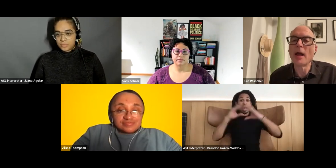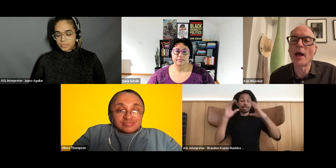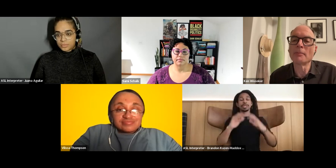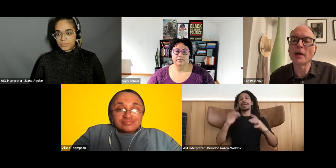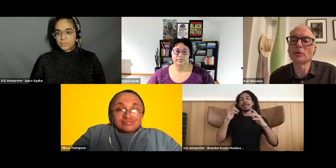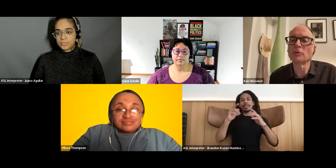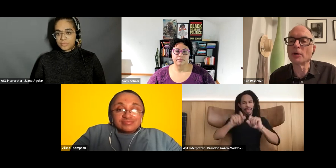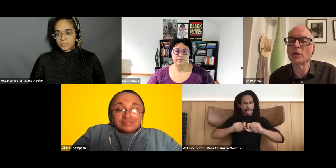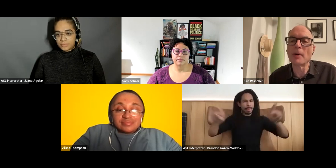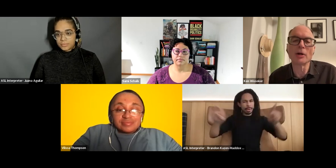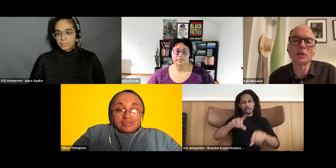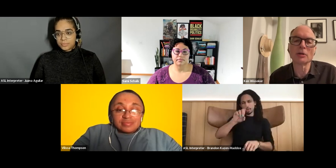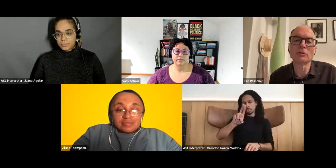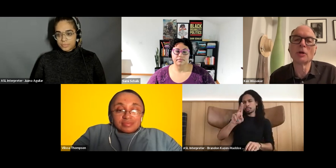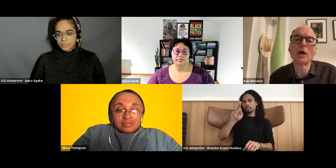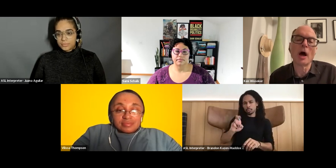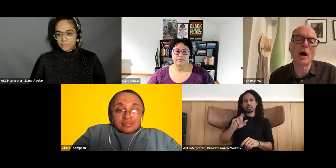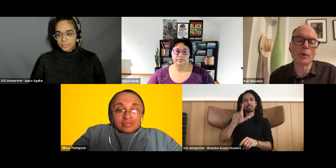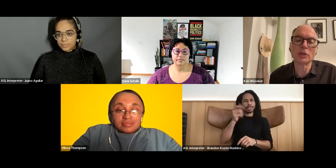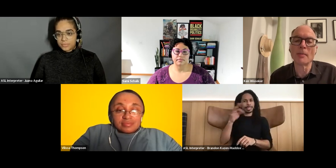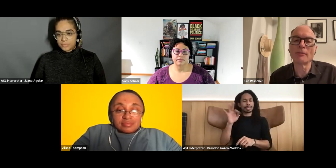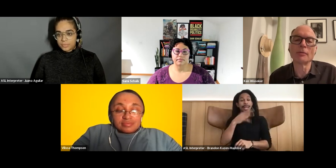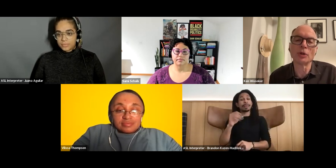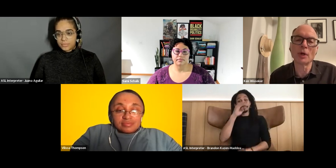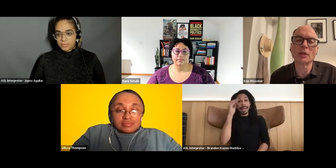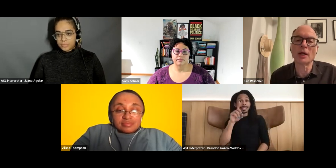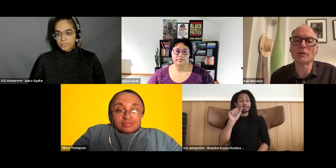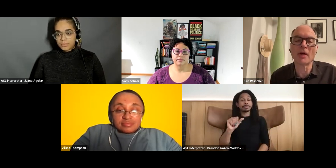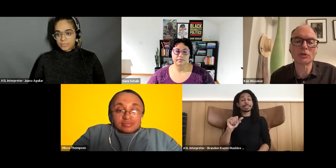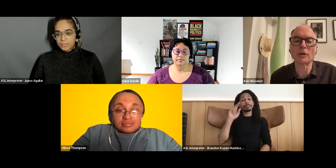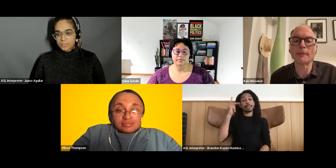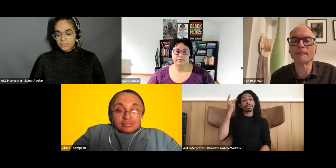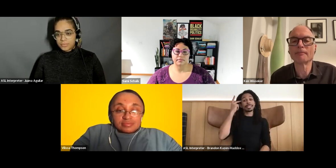Ken Wissoker: and Black Disability Politics which came out from Duke at the end of last year.